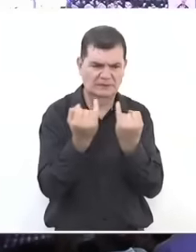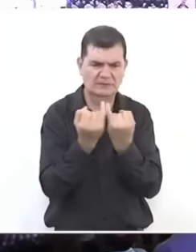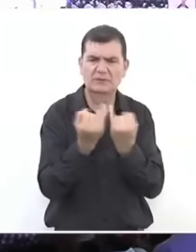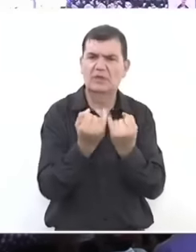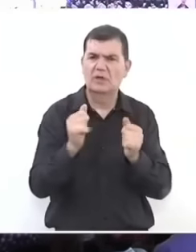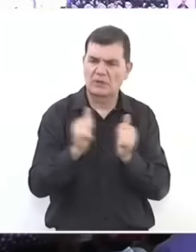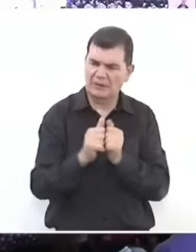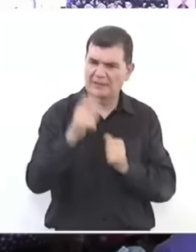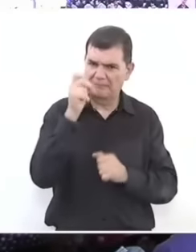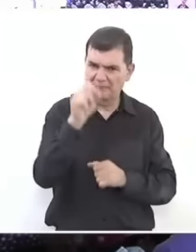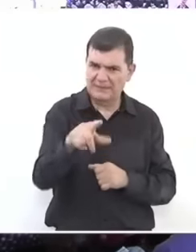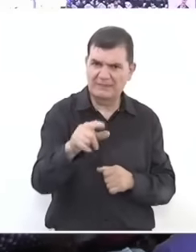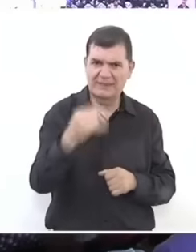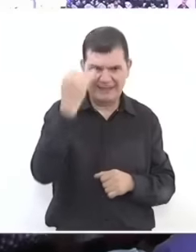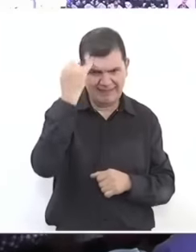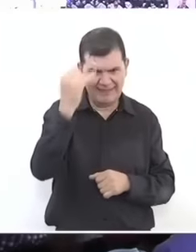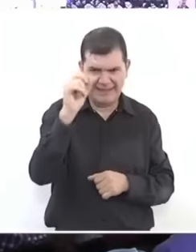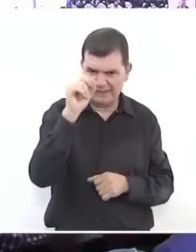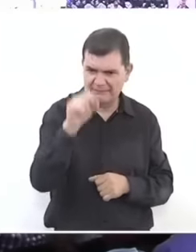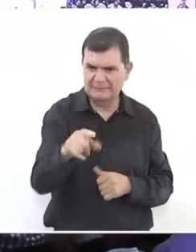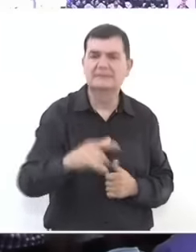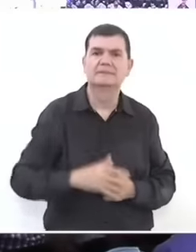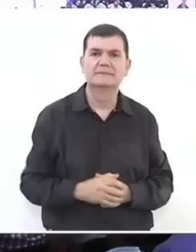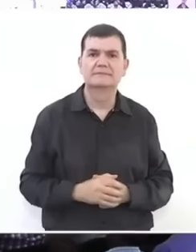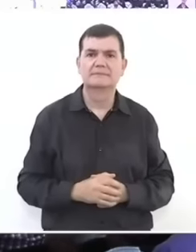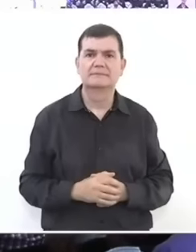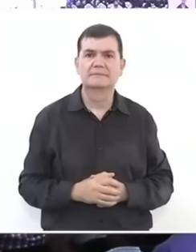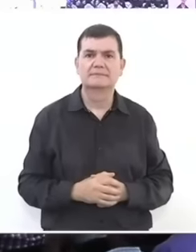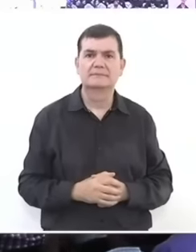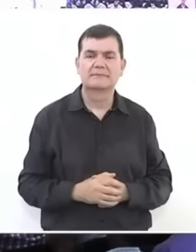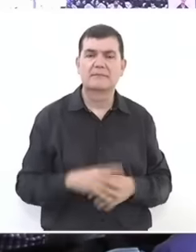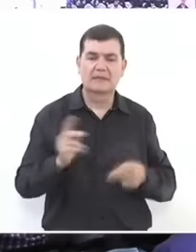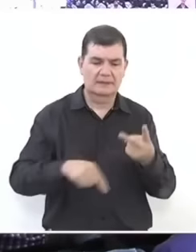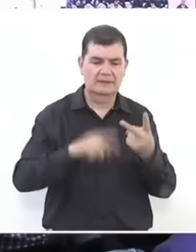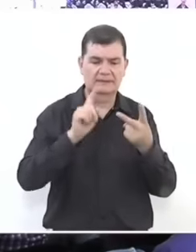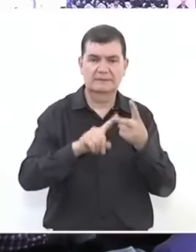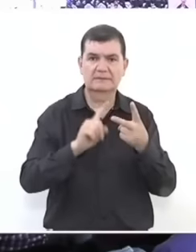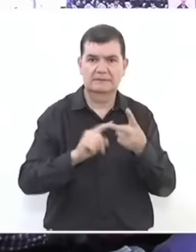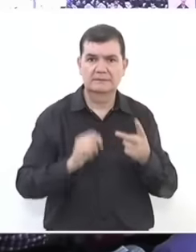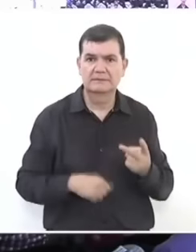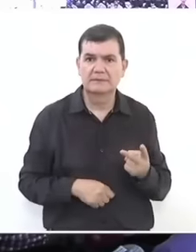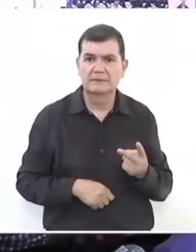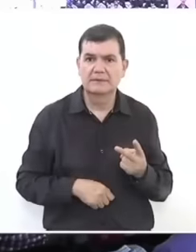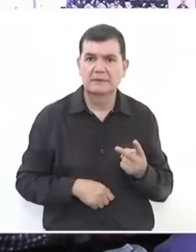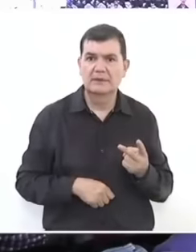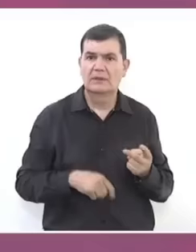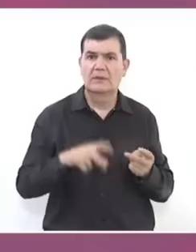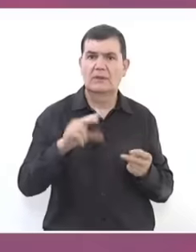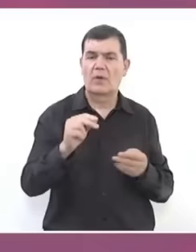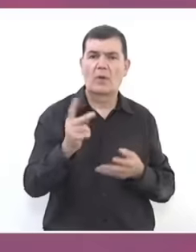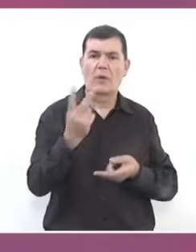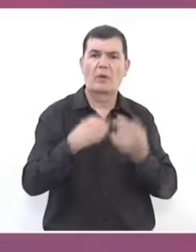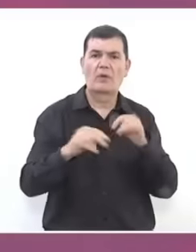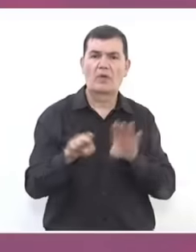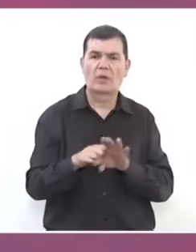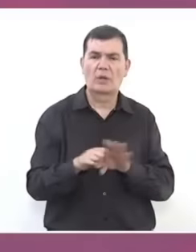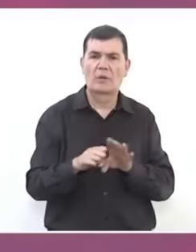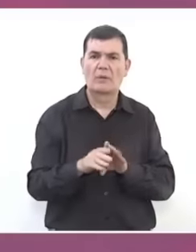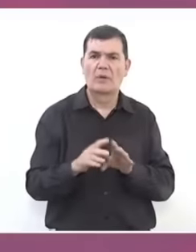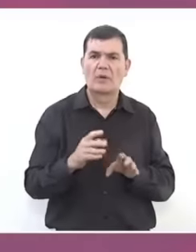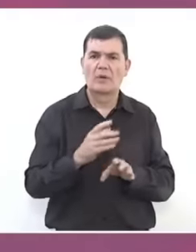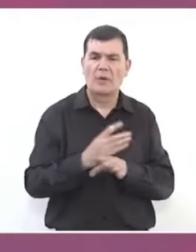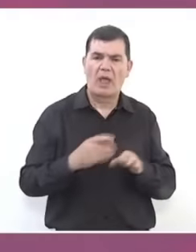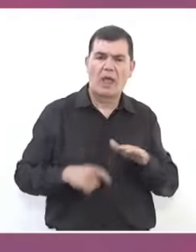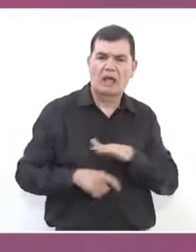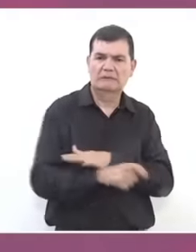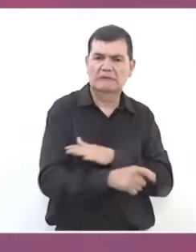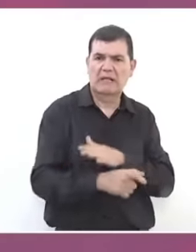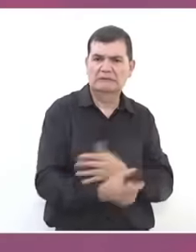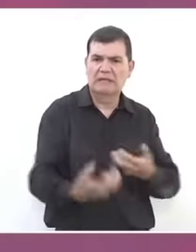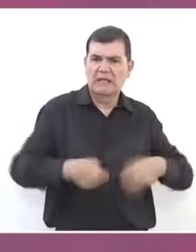principle the second the corruption is not going to return we are going to continue governing